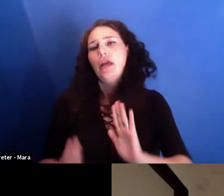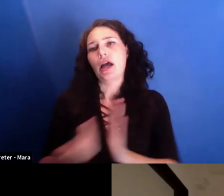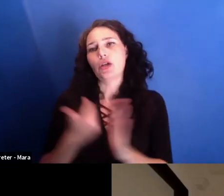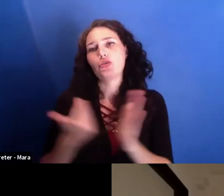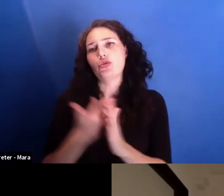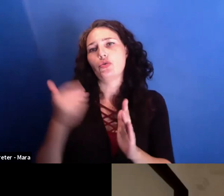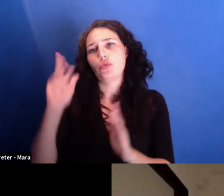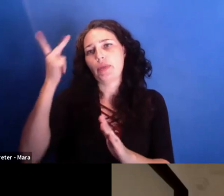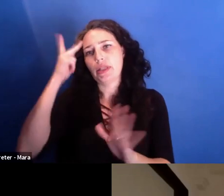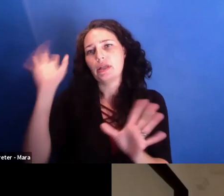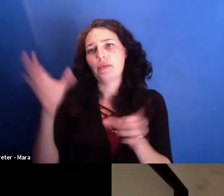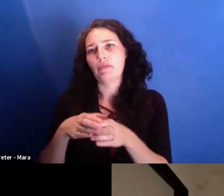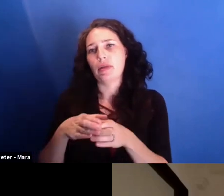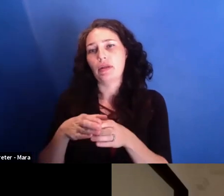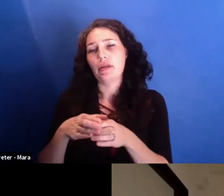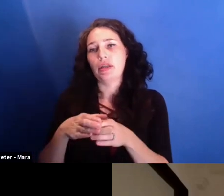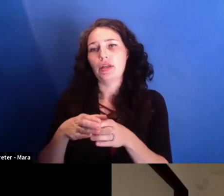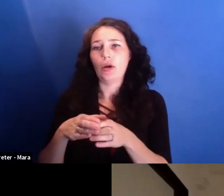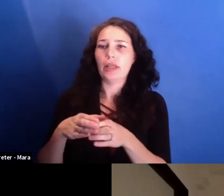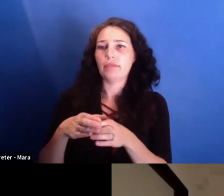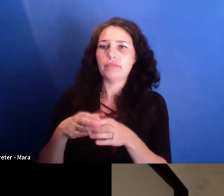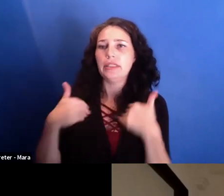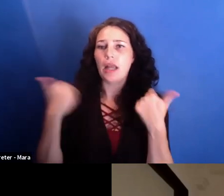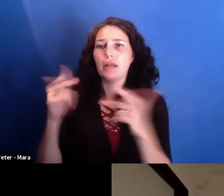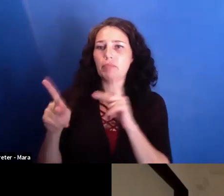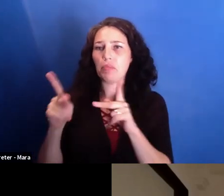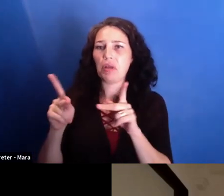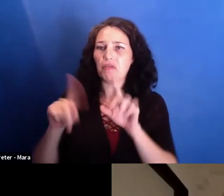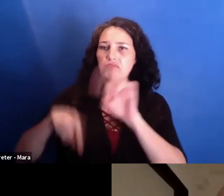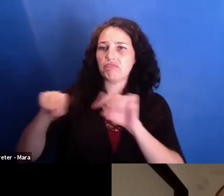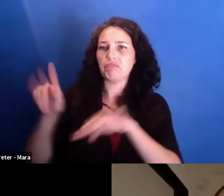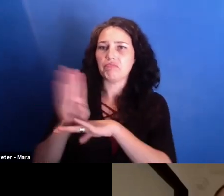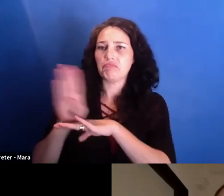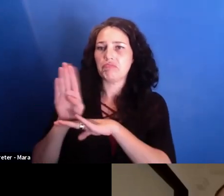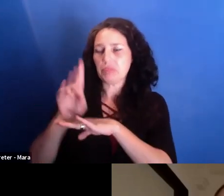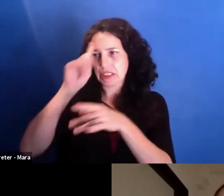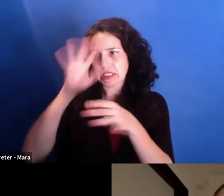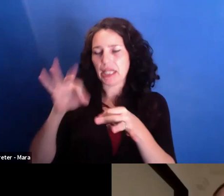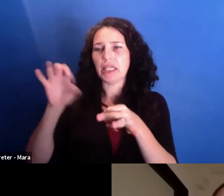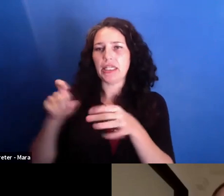of private businesses, young people that took things into their own hands and said, like, if we want to change something, we really